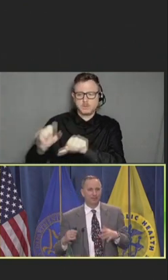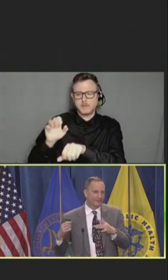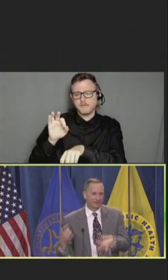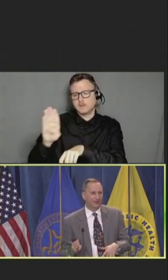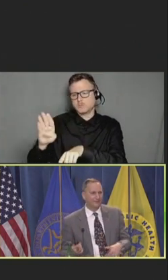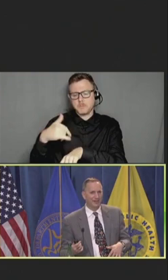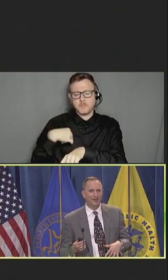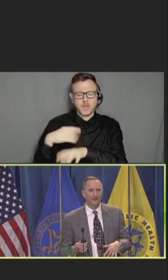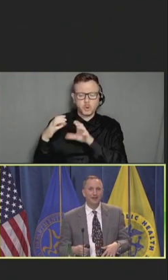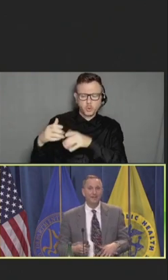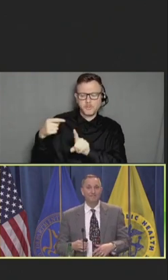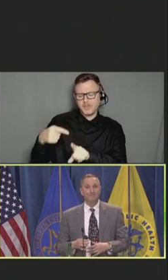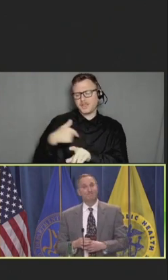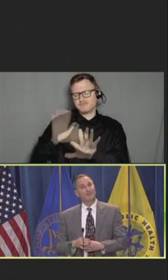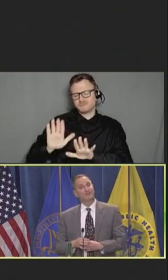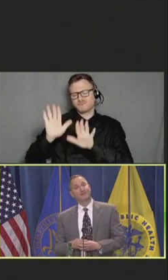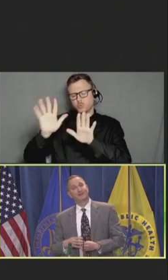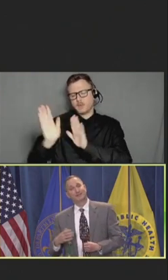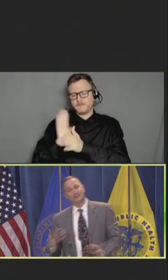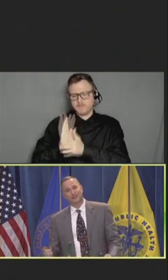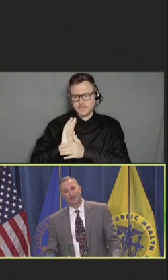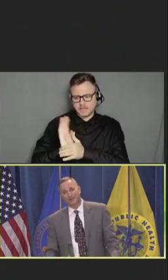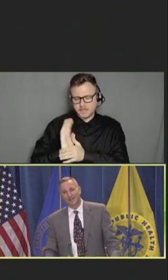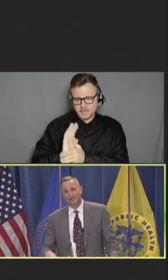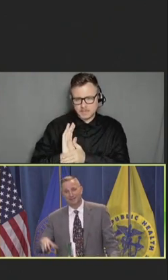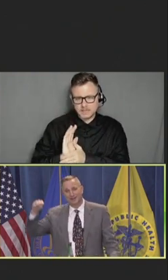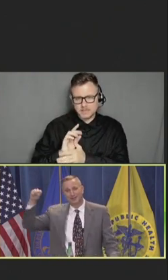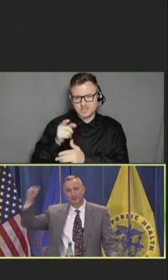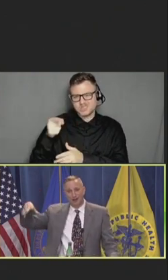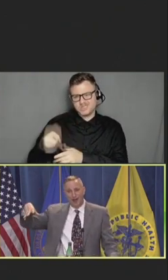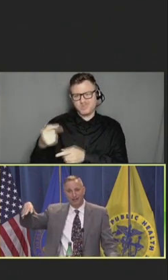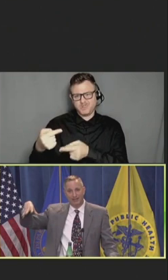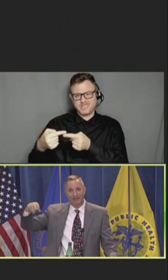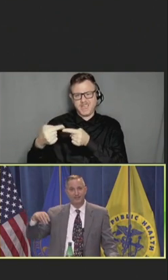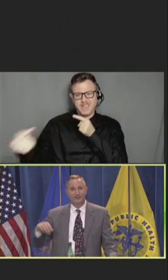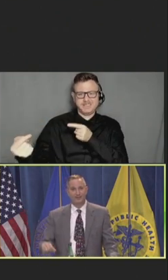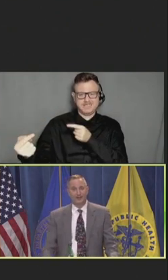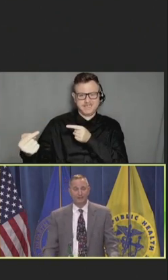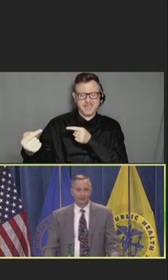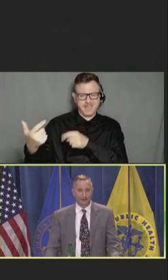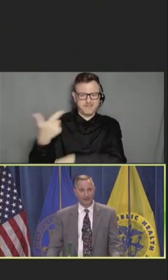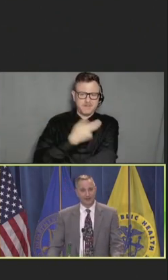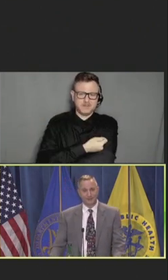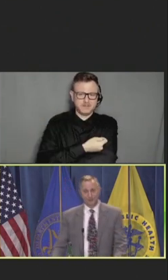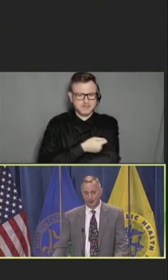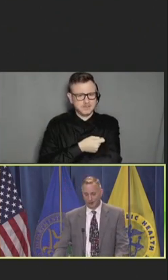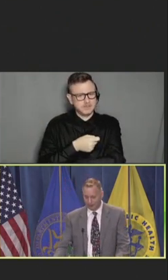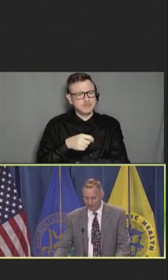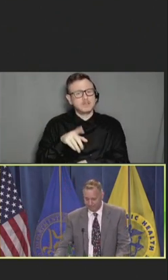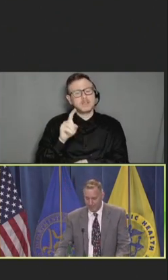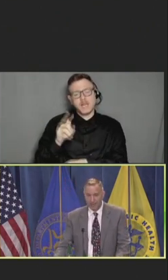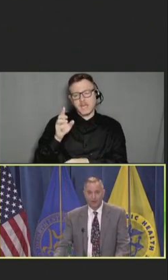This is a great video," except her sister-in-law was an anti-vaxxer and dropped it into a 40,000 strong group.